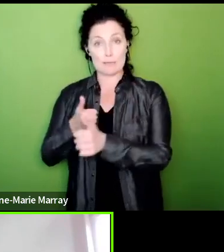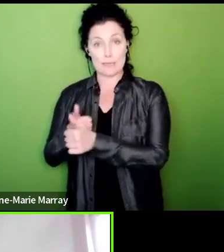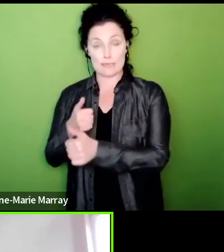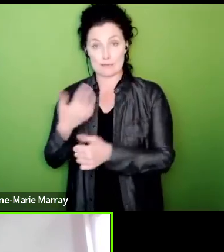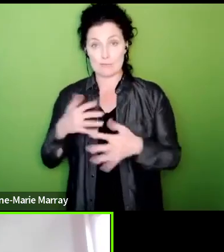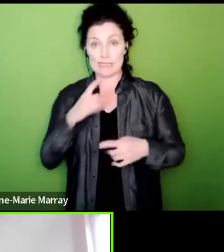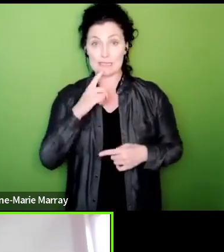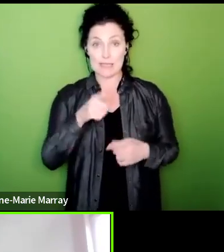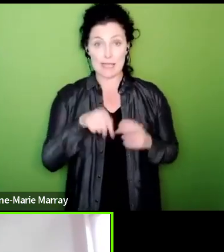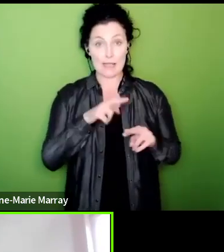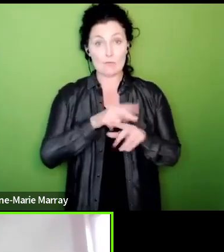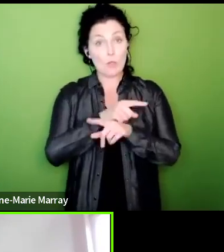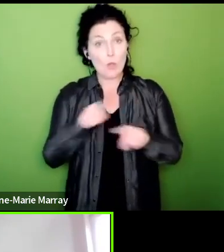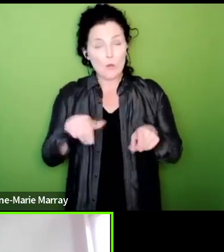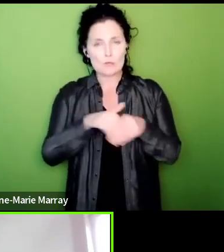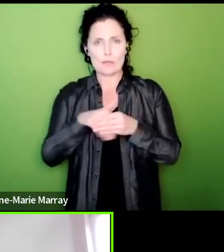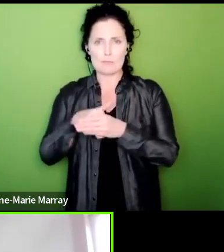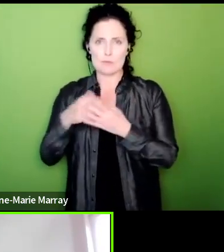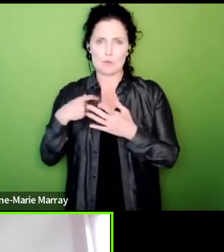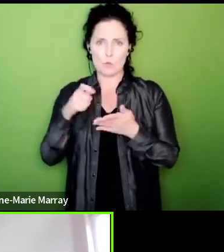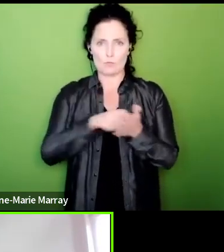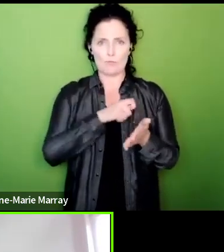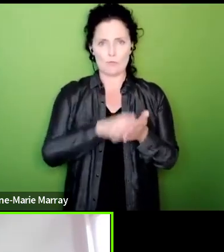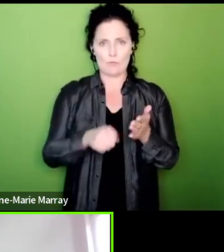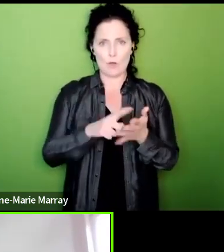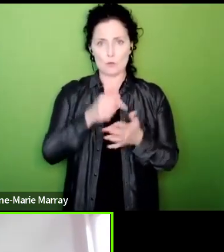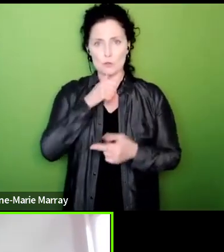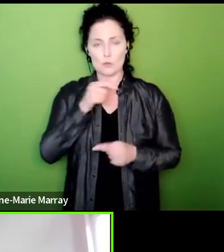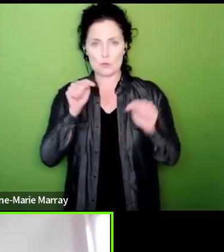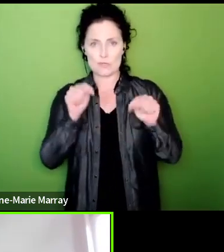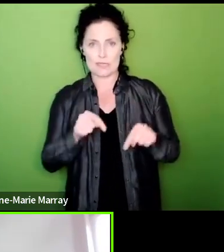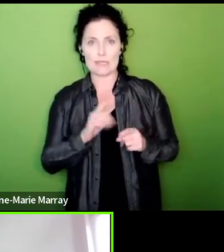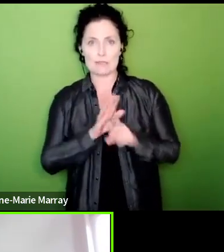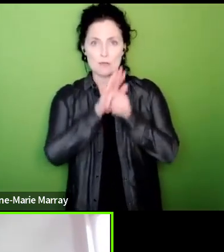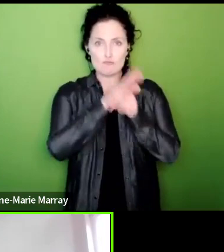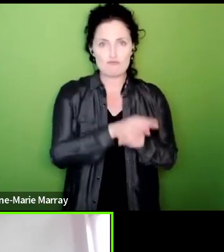ballot in order to also use this opportunity to put pressure on their employer we would support